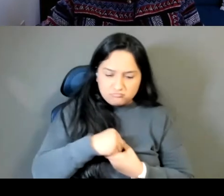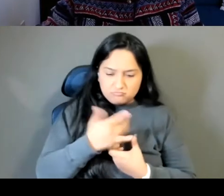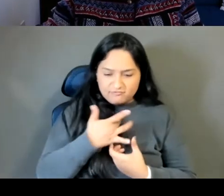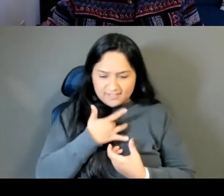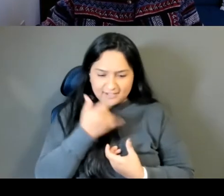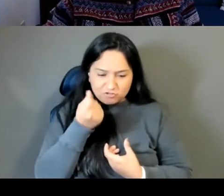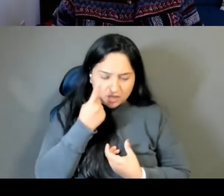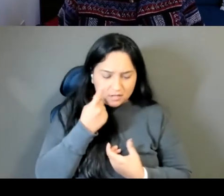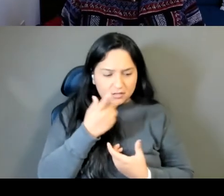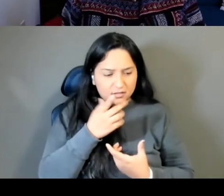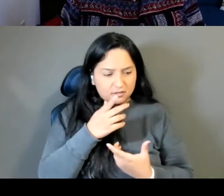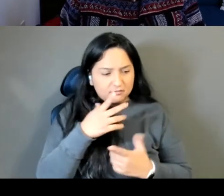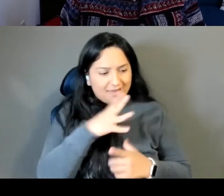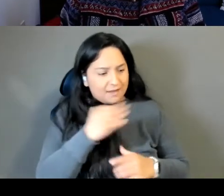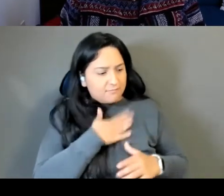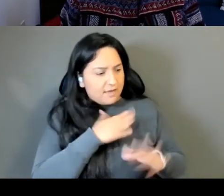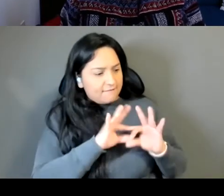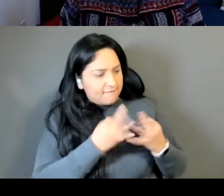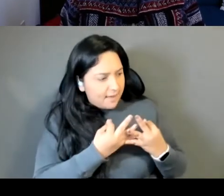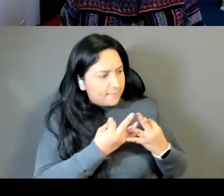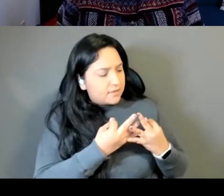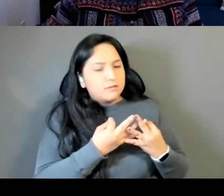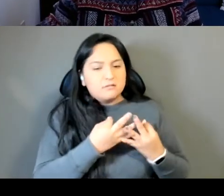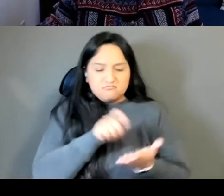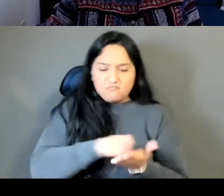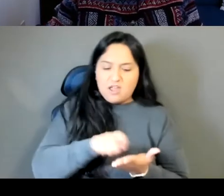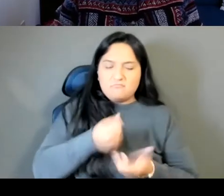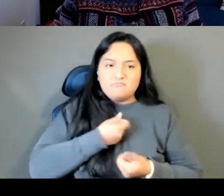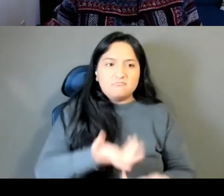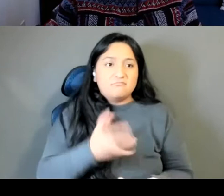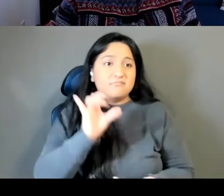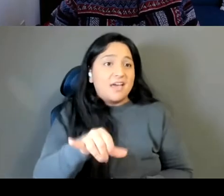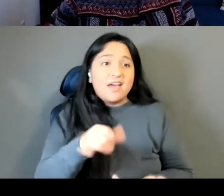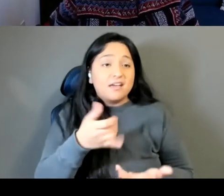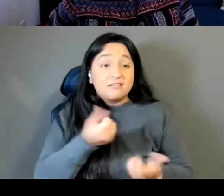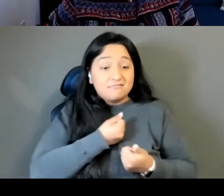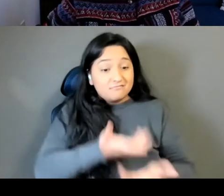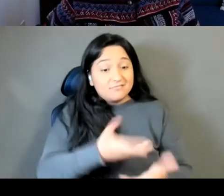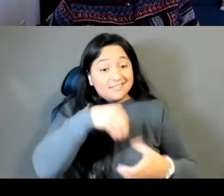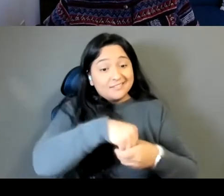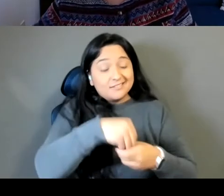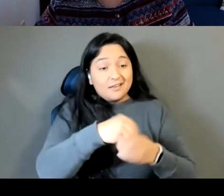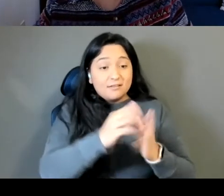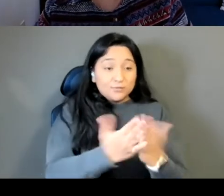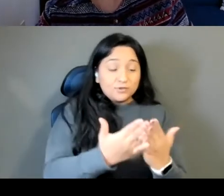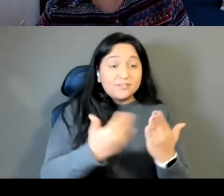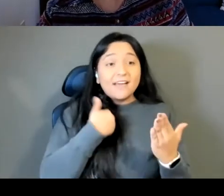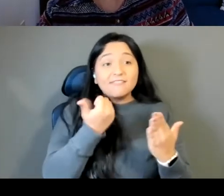and allow for that to have whatever mistakes or inaccuracy sort of had with acknowledgment